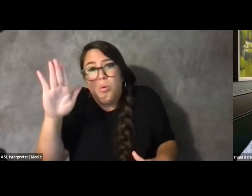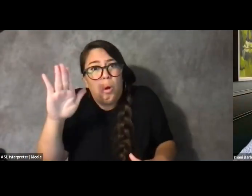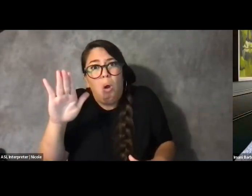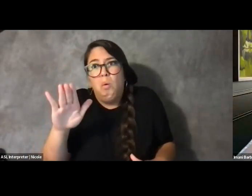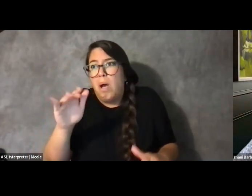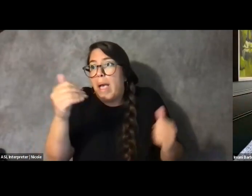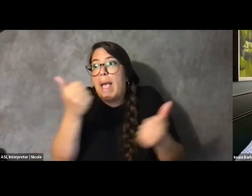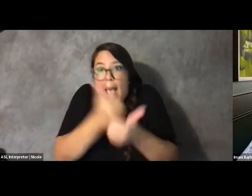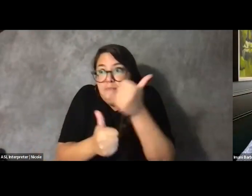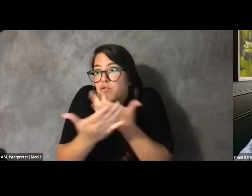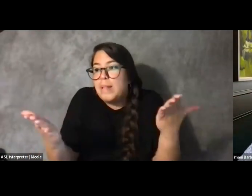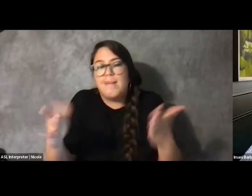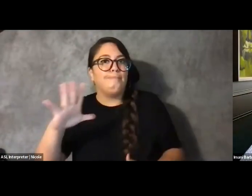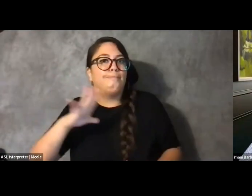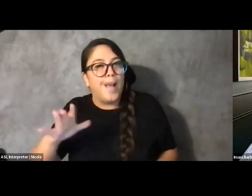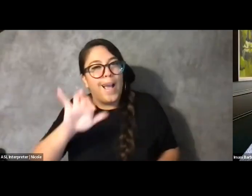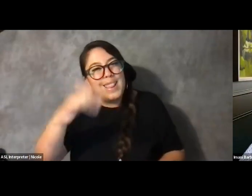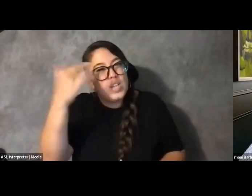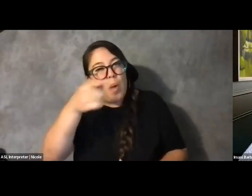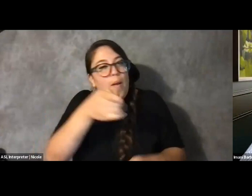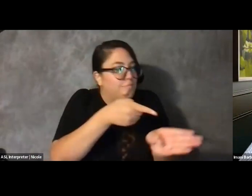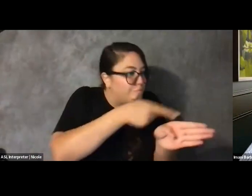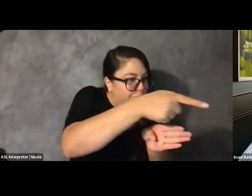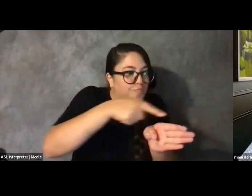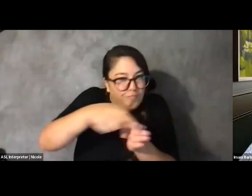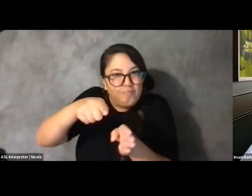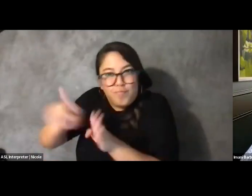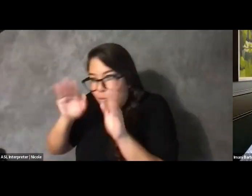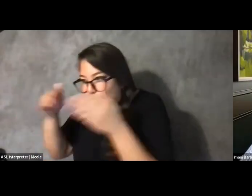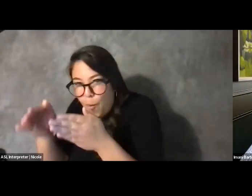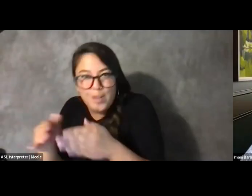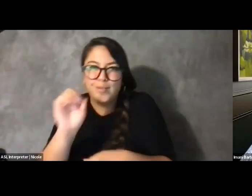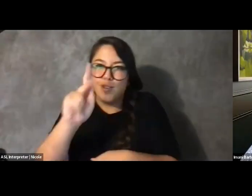It's OK to learn from one another. It's OK to utilize resources and give people resources.